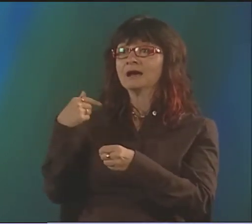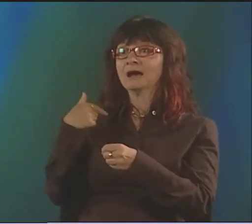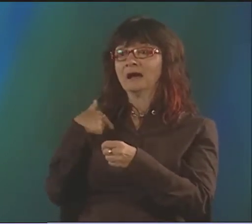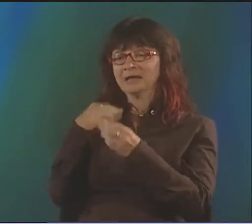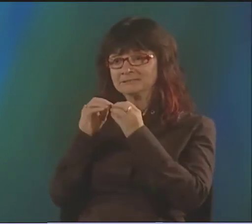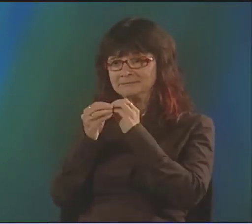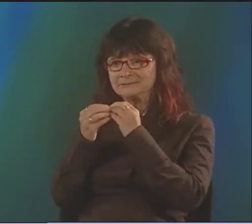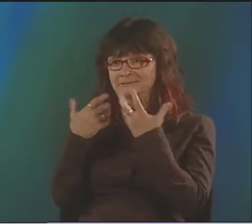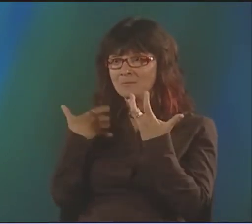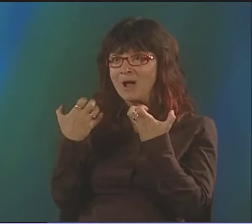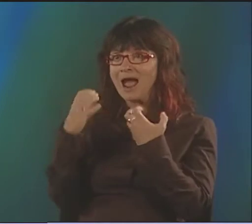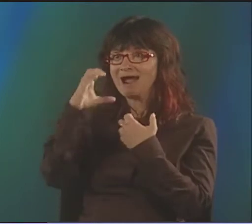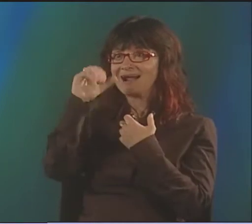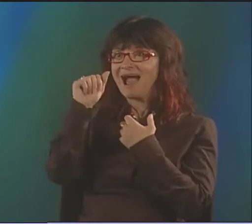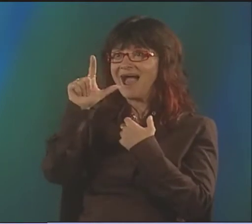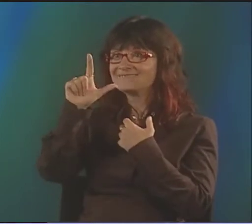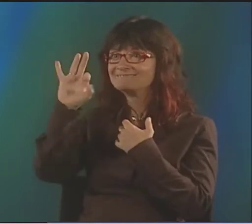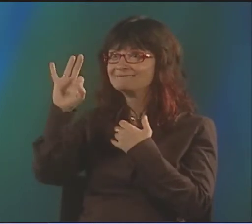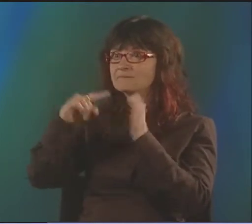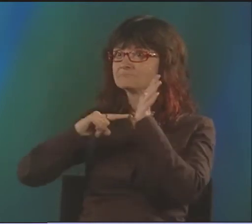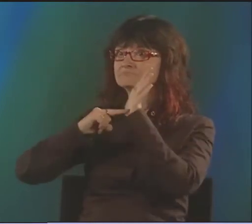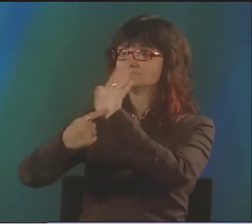AND THEN THEY PROCESS THEM, AND WE EAT THEM.